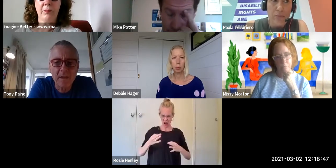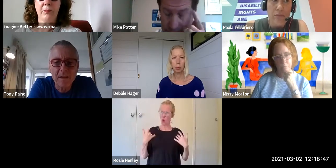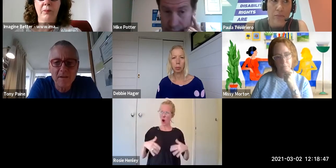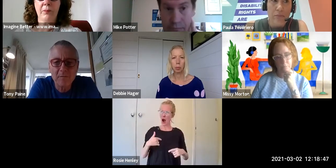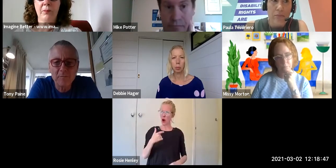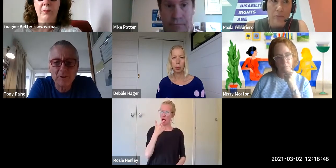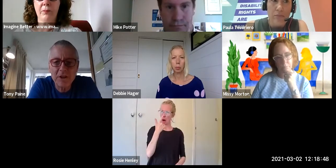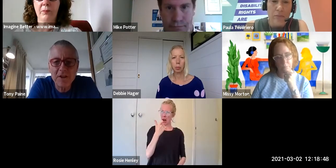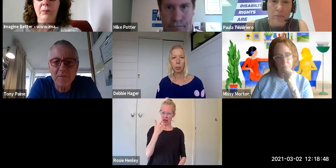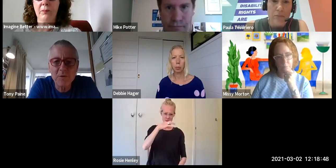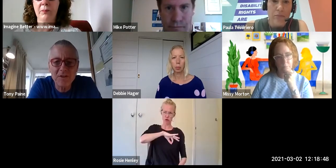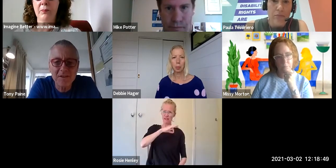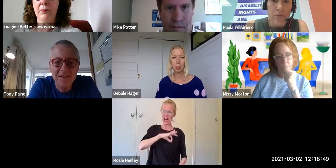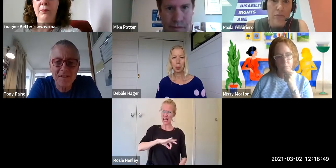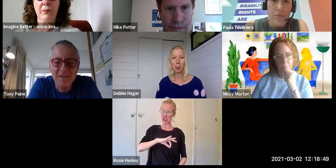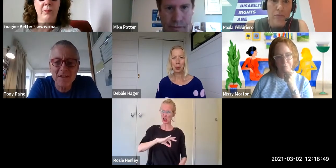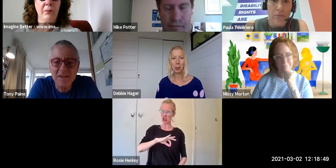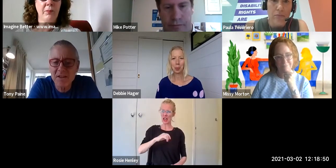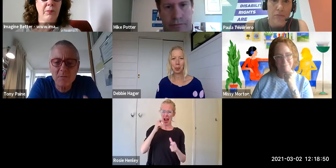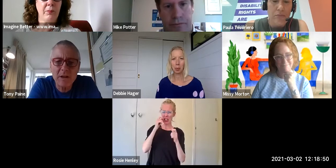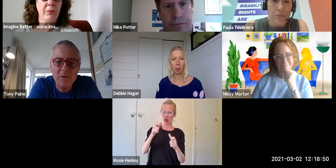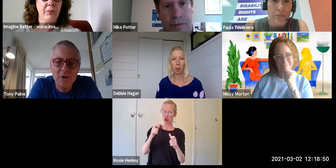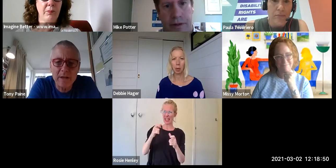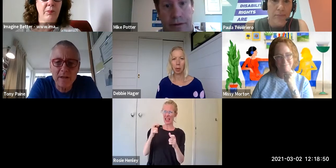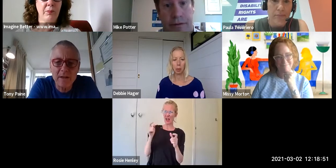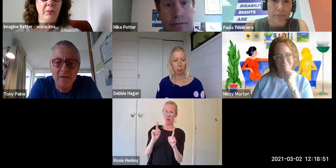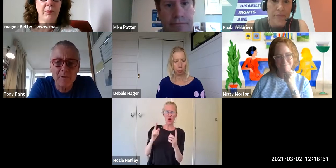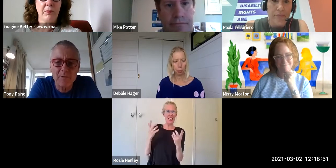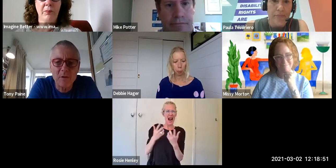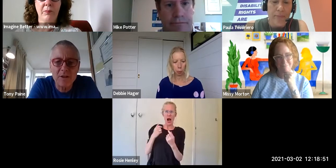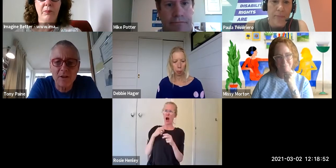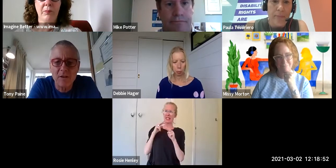your filters and your lenses. What else would you add to that list of advice that you'd